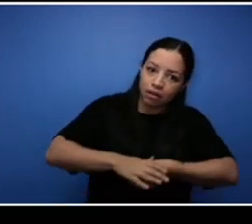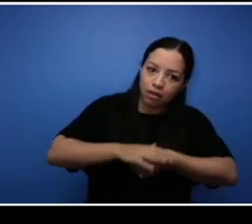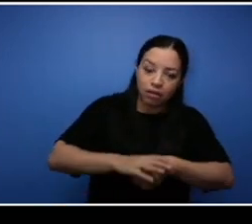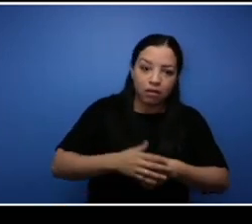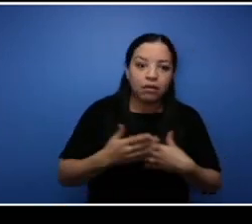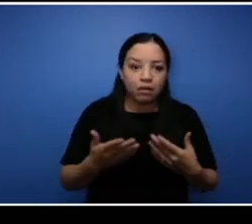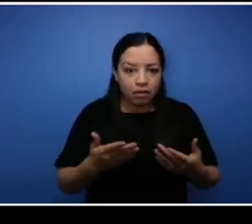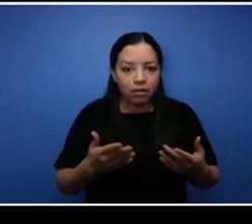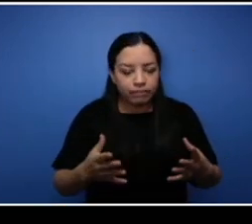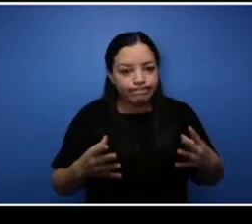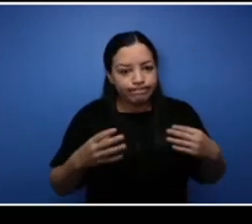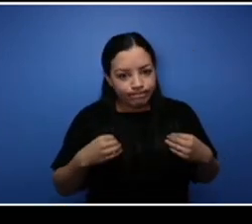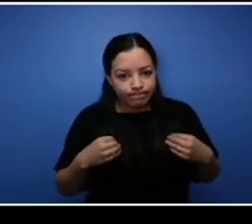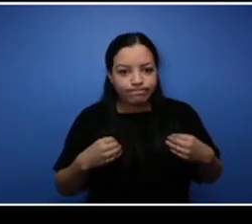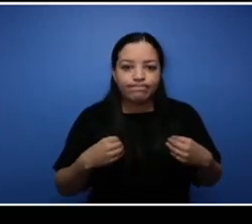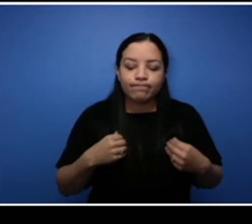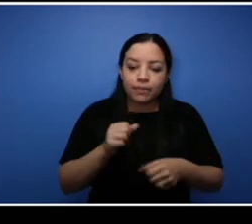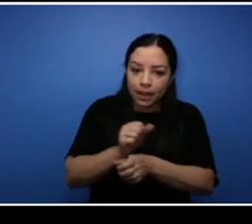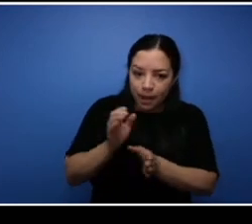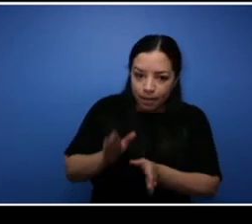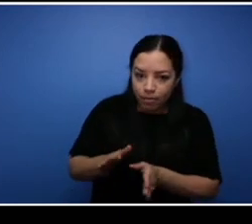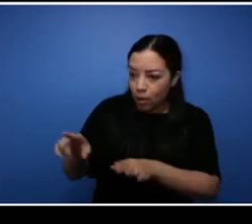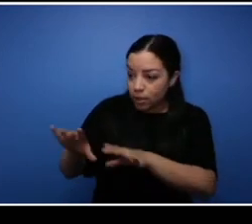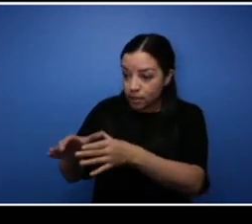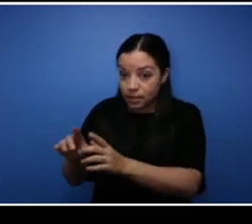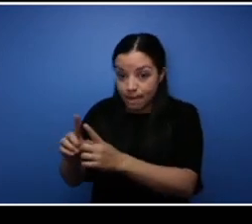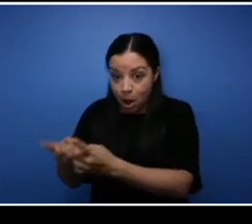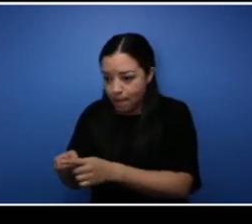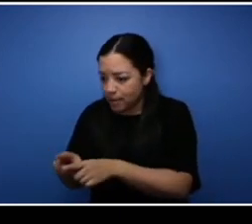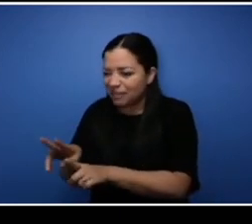a certain amount of employees moved them from one area of painting, moved them into the